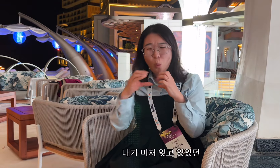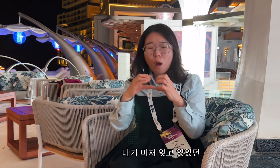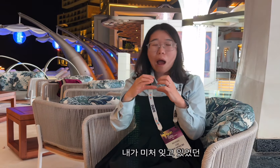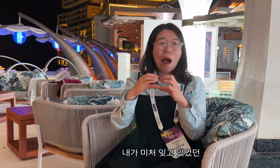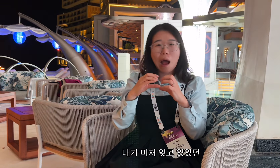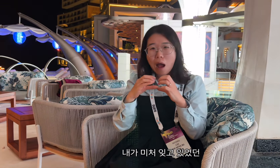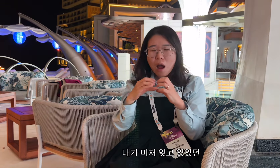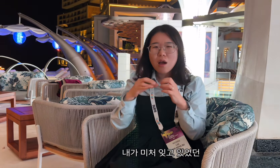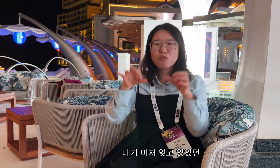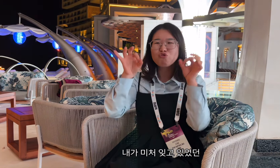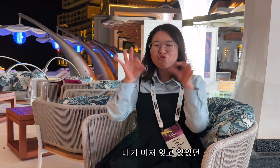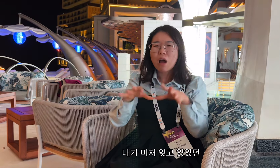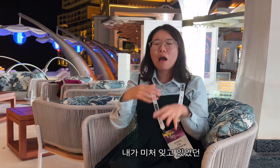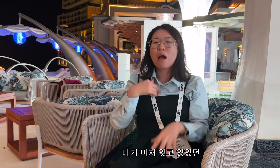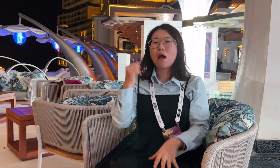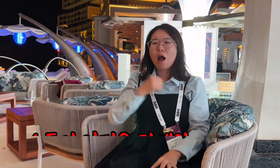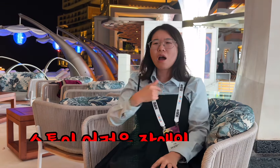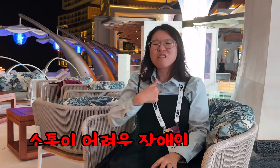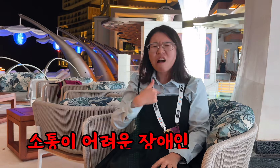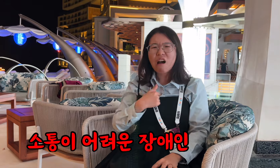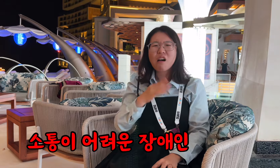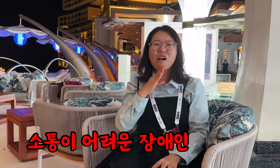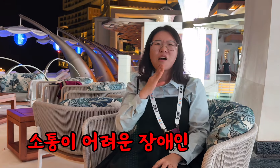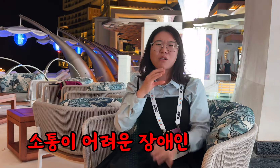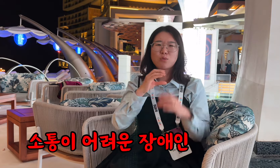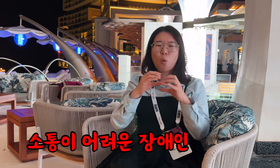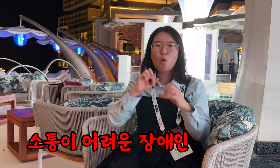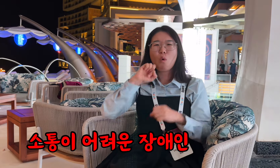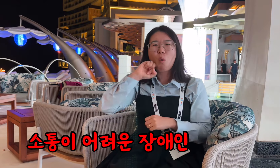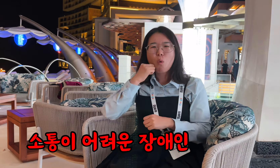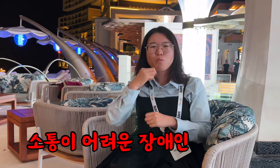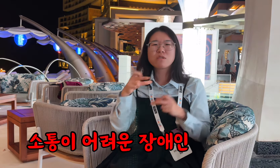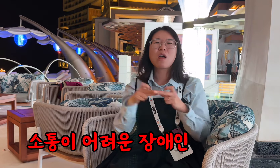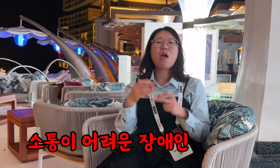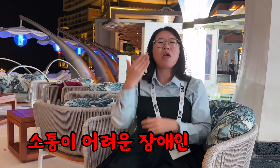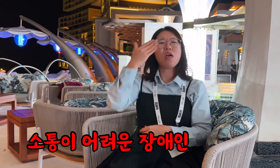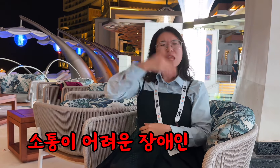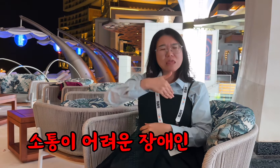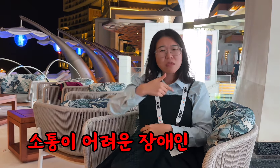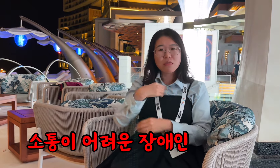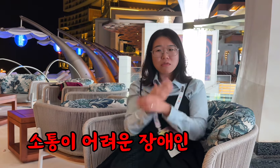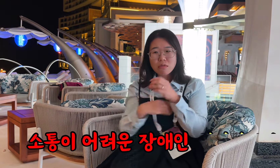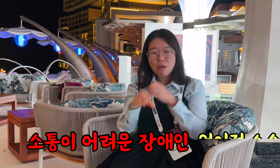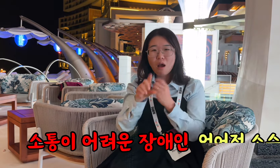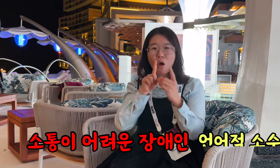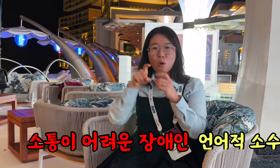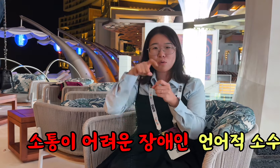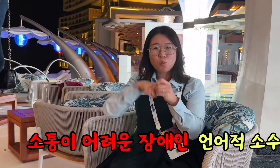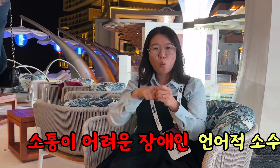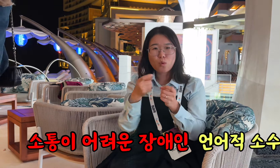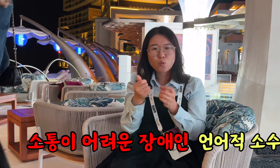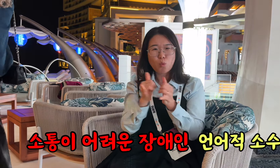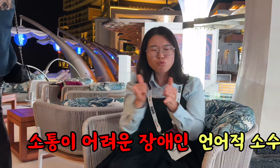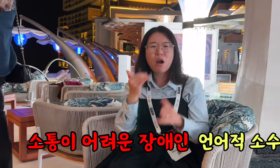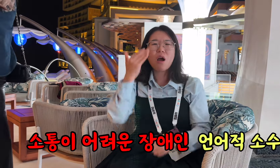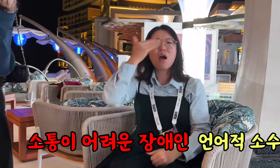I realize that I was a linguistic minority and a disabled person who has difficulty communicating, which I had forgotten.